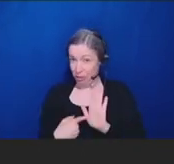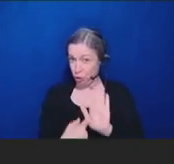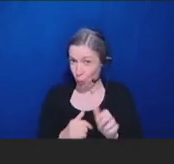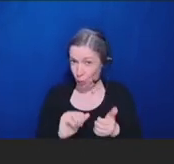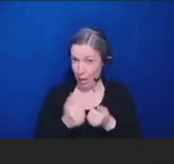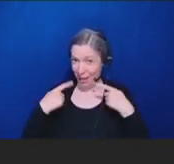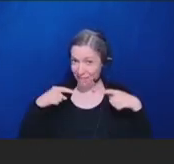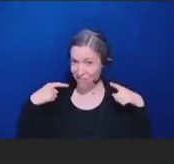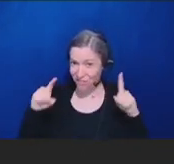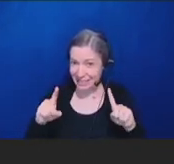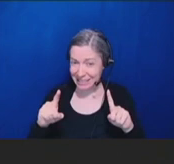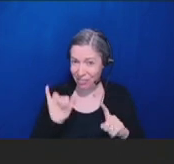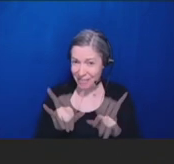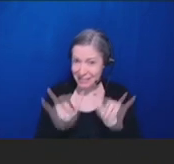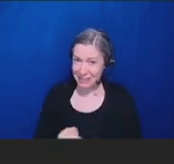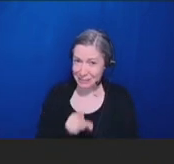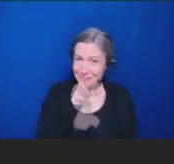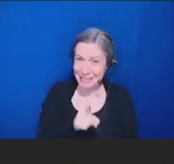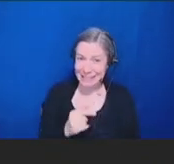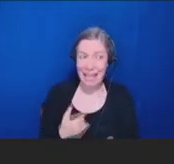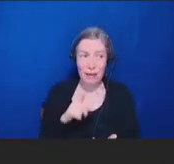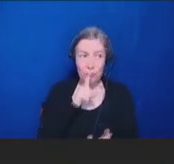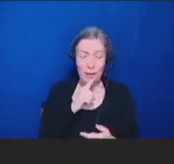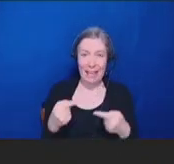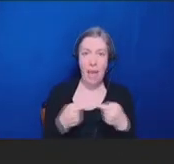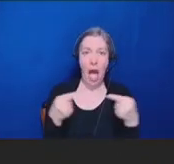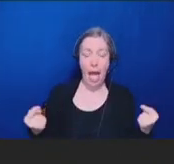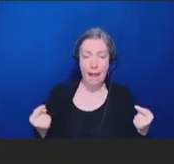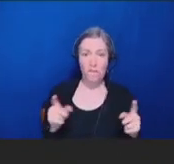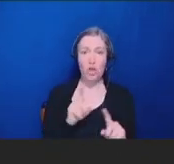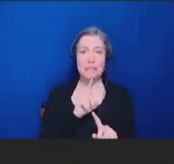numbers really are of the adverse events.